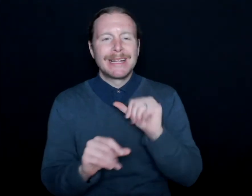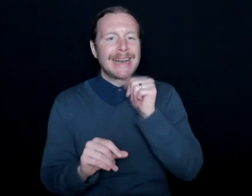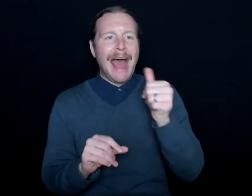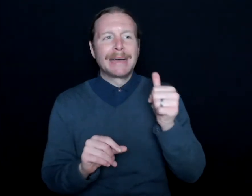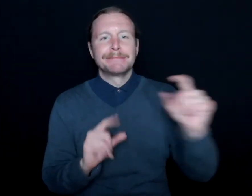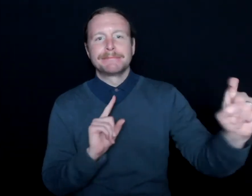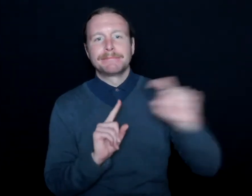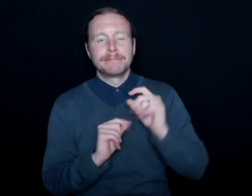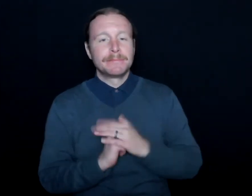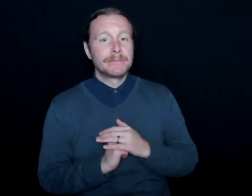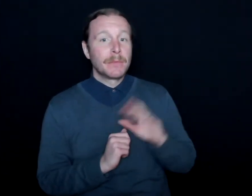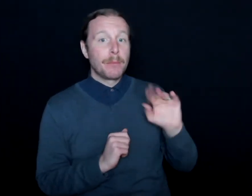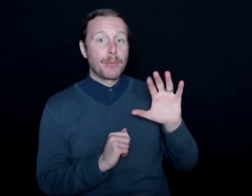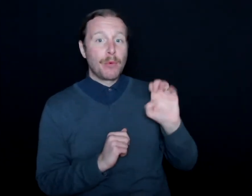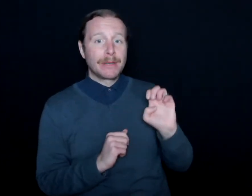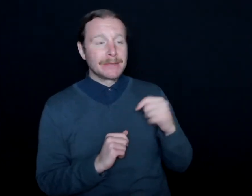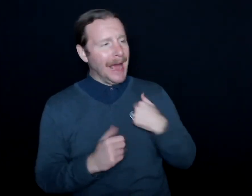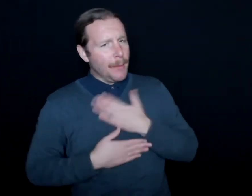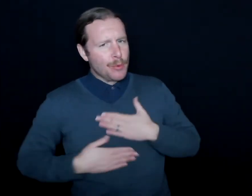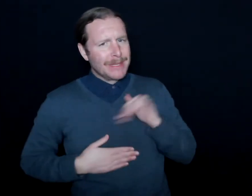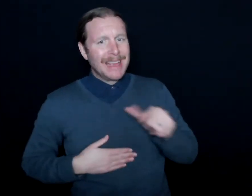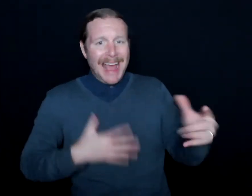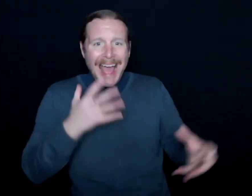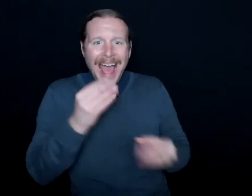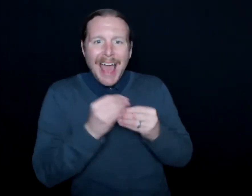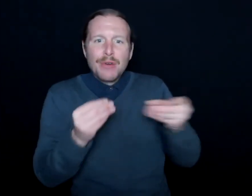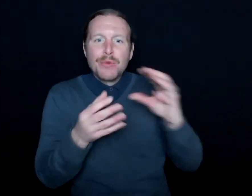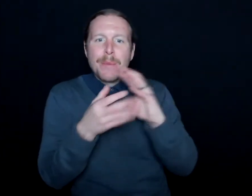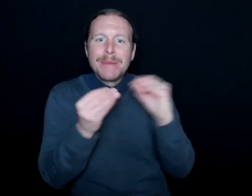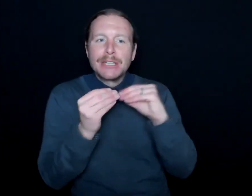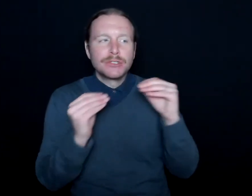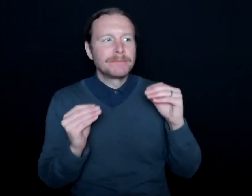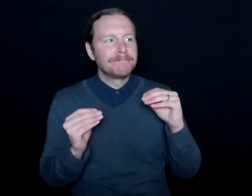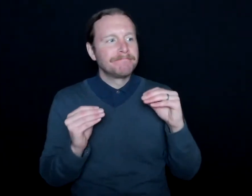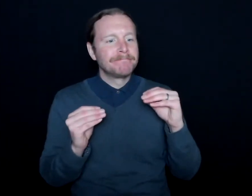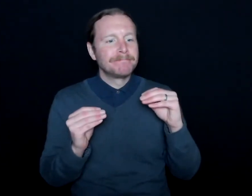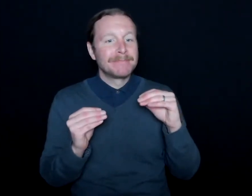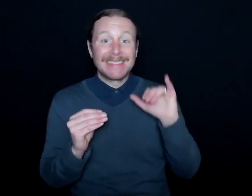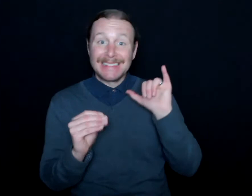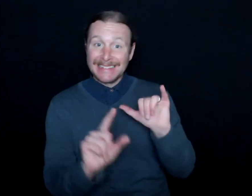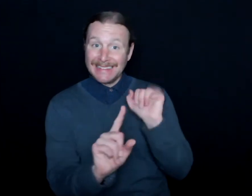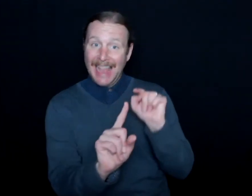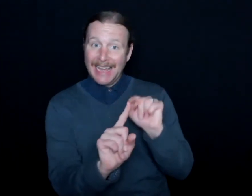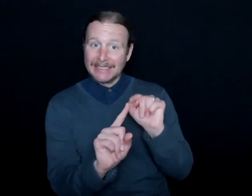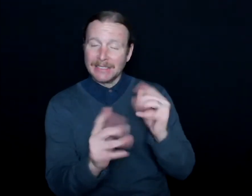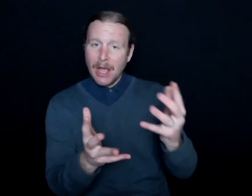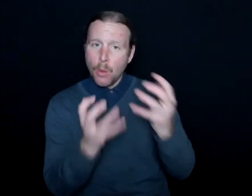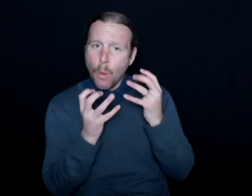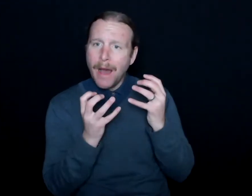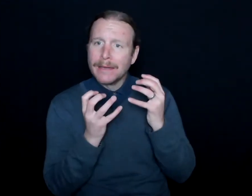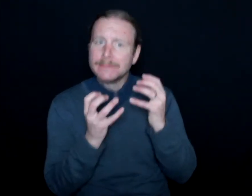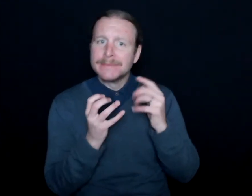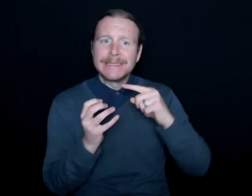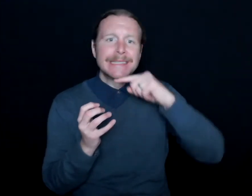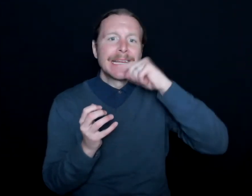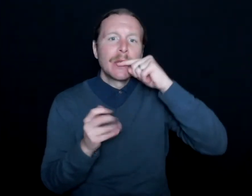I appreciate that. I wanted to add something to that. That's what I'd like for hearing individuals and people